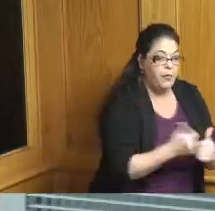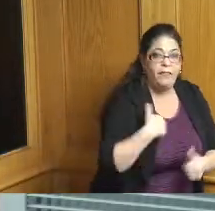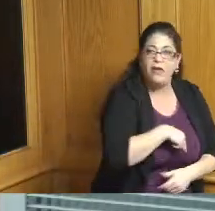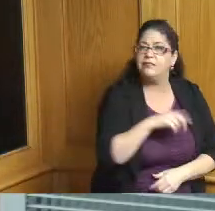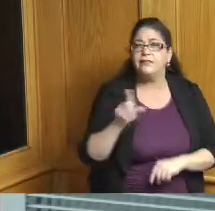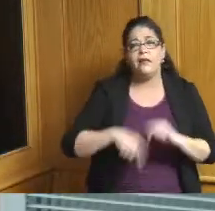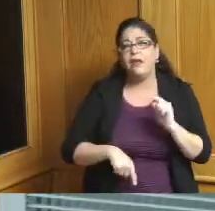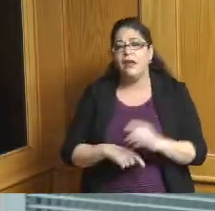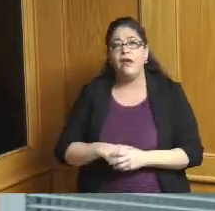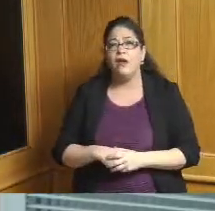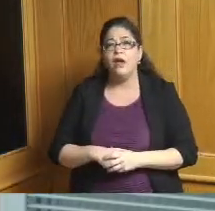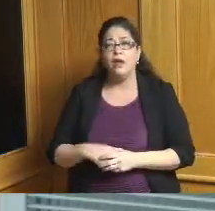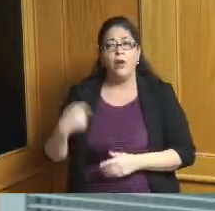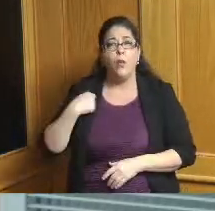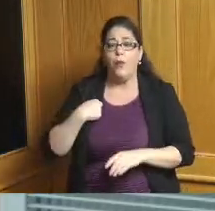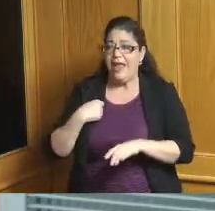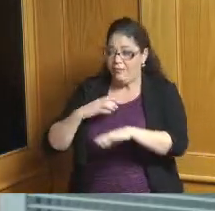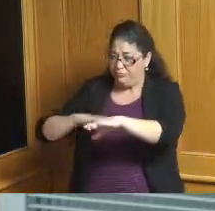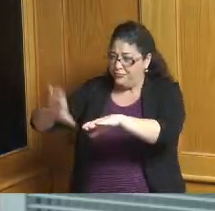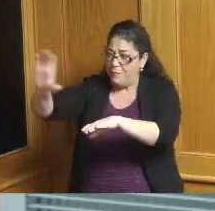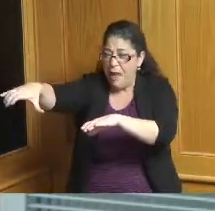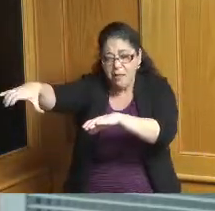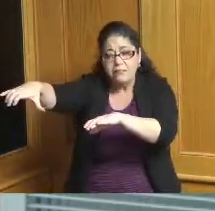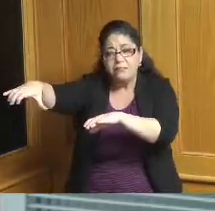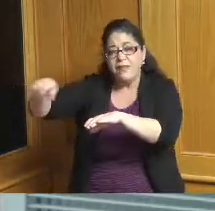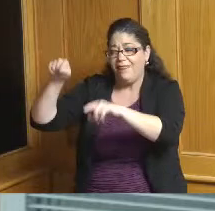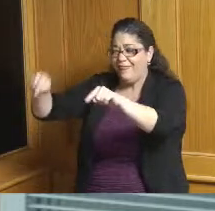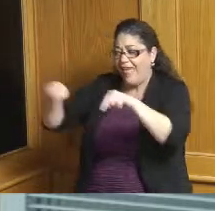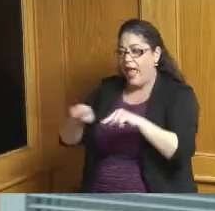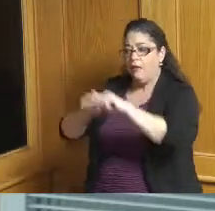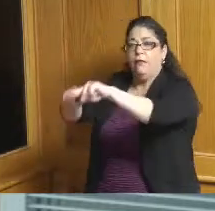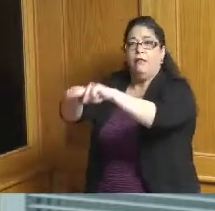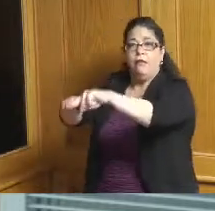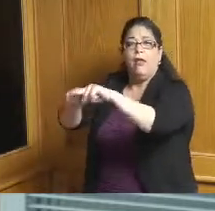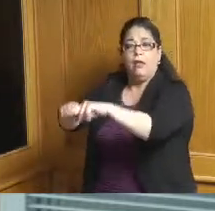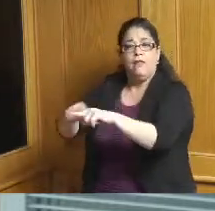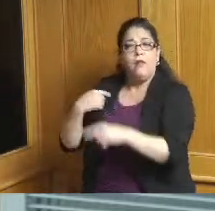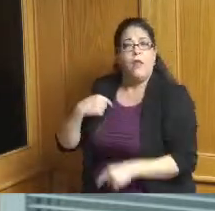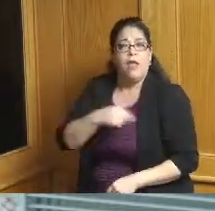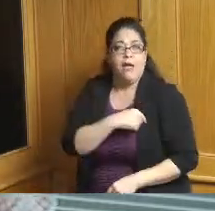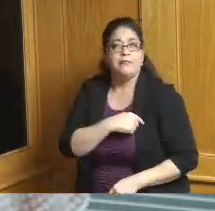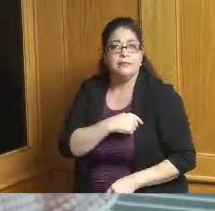is a real anchor for that area so that's why this project is so important for us because it gets